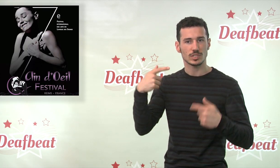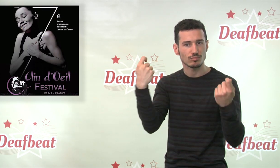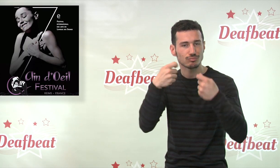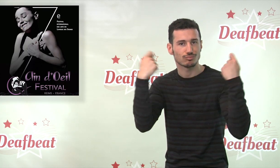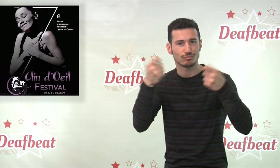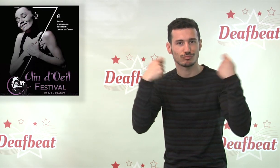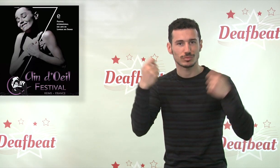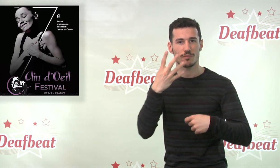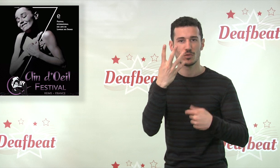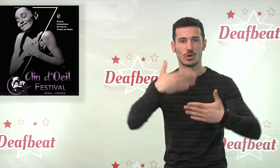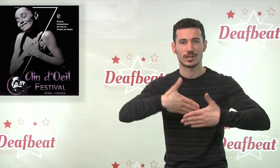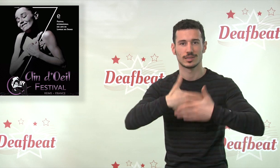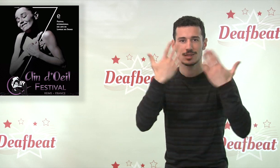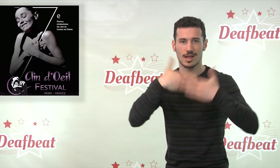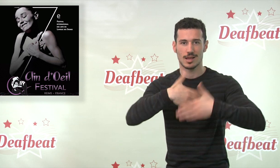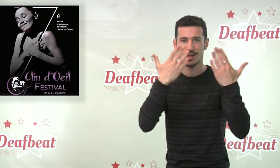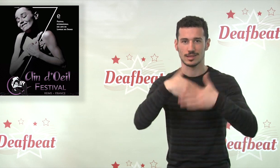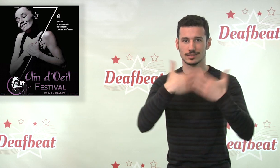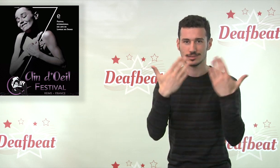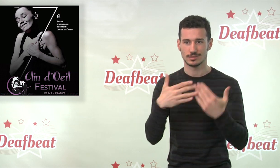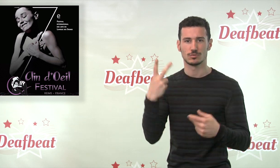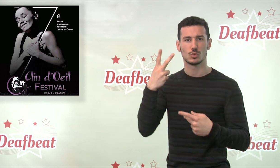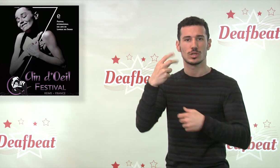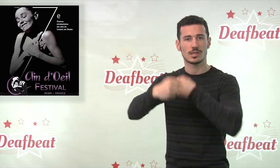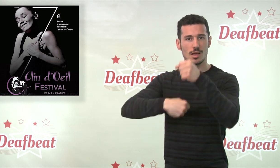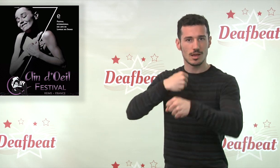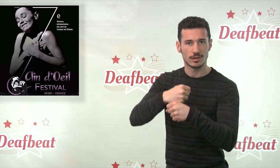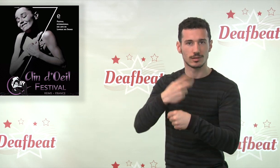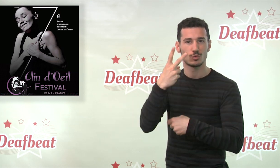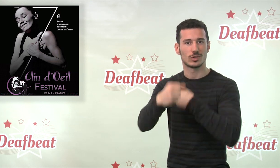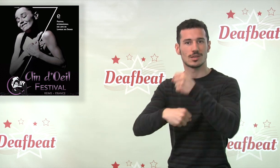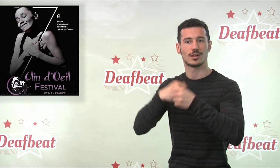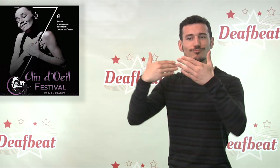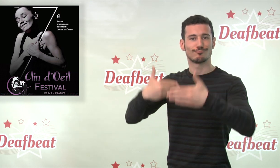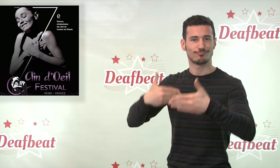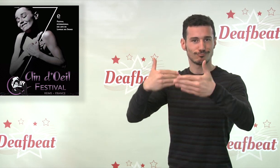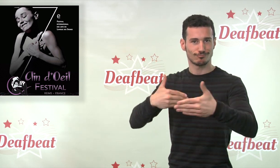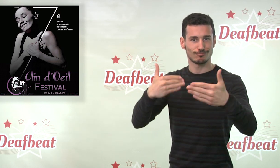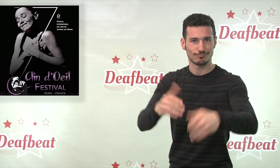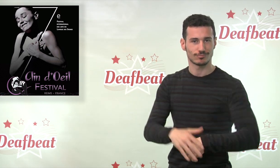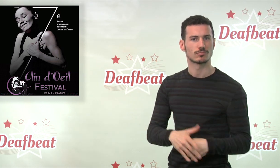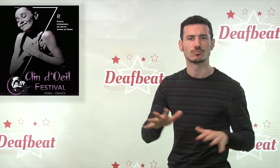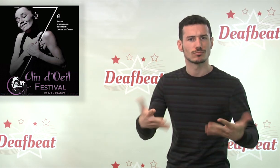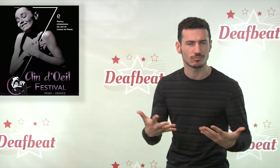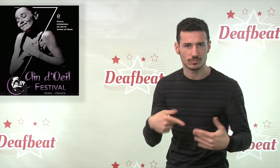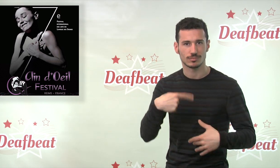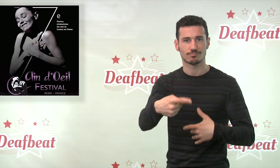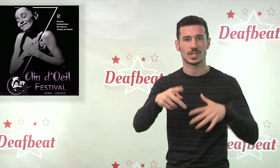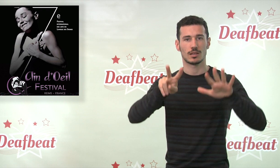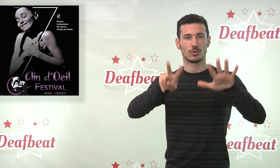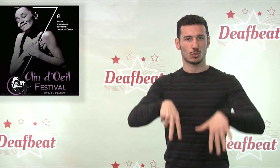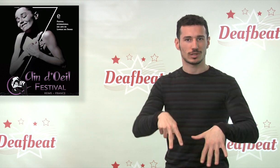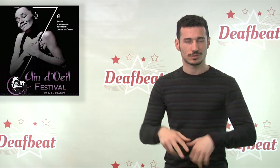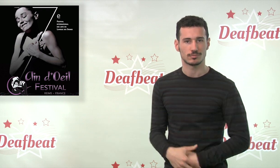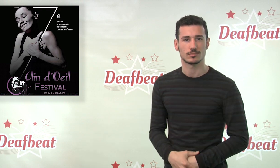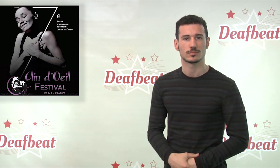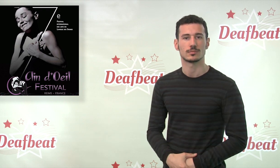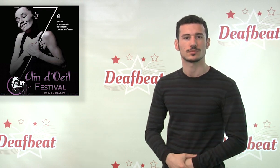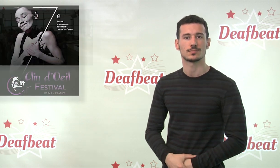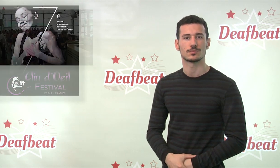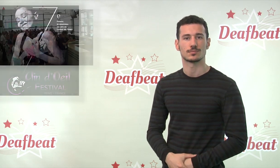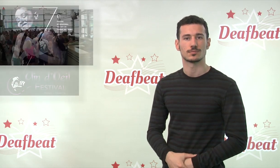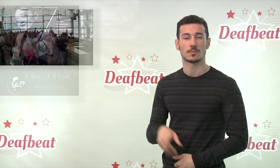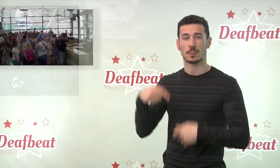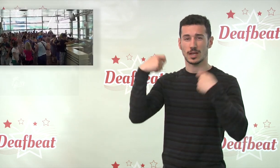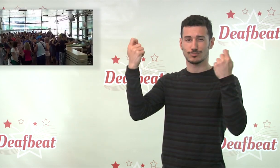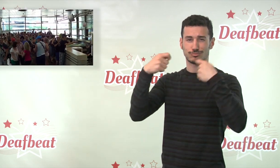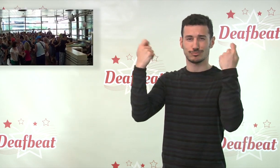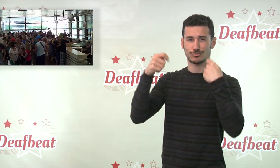held for four days every two years in July in Reims, France. It is an event